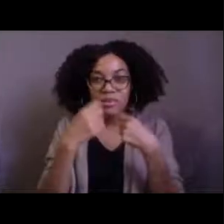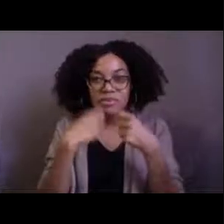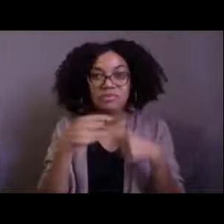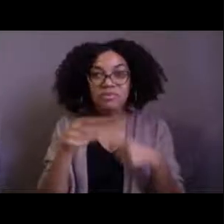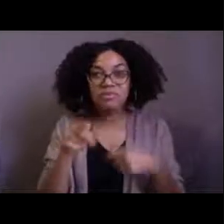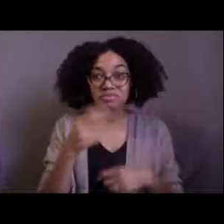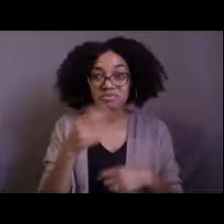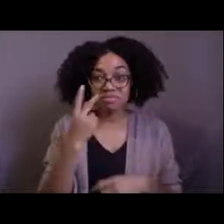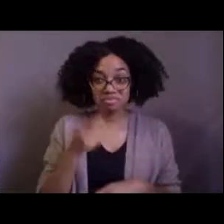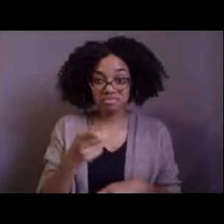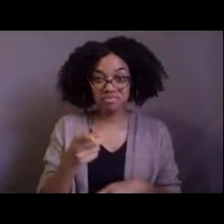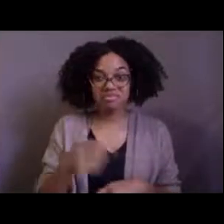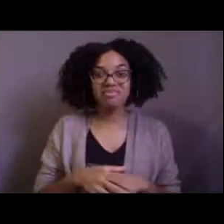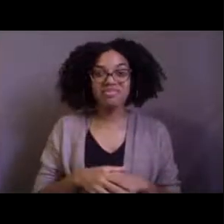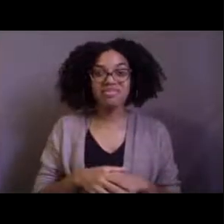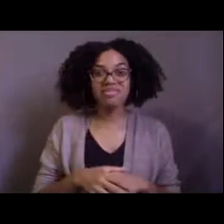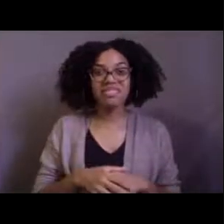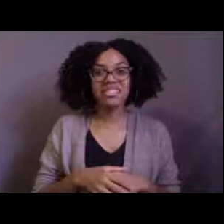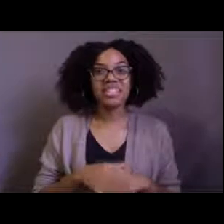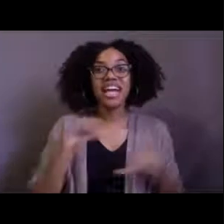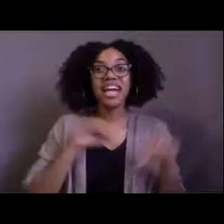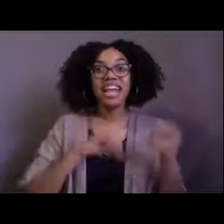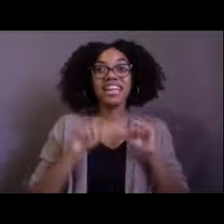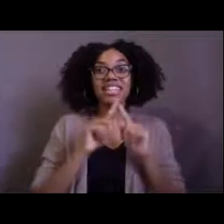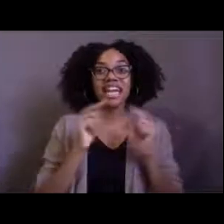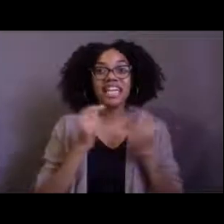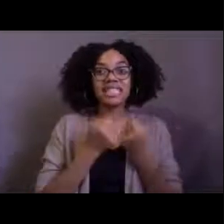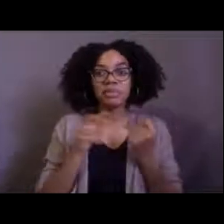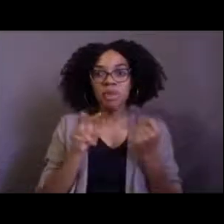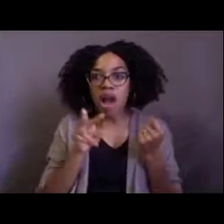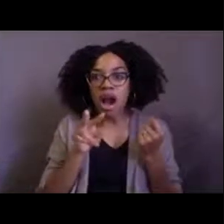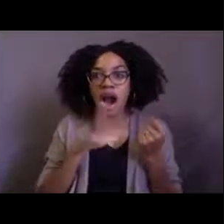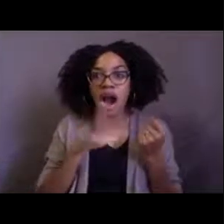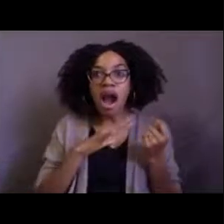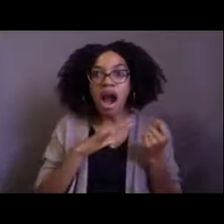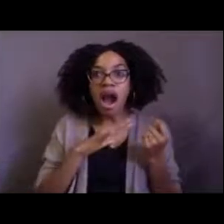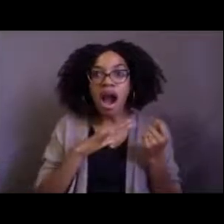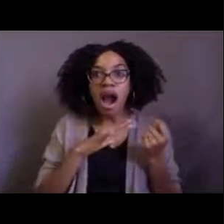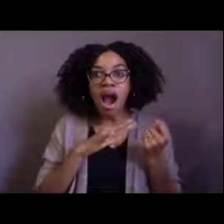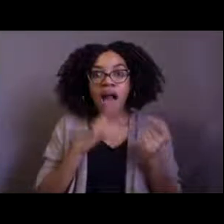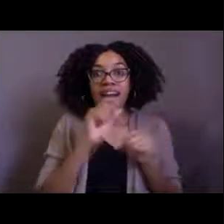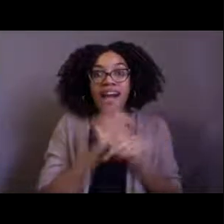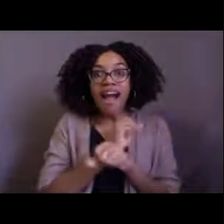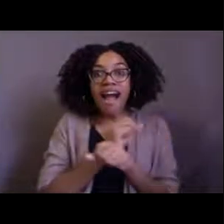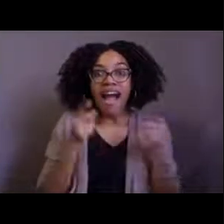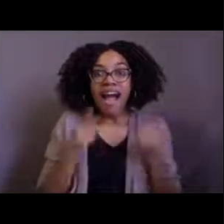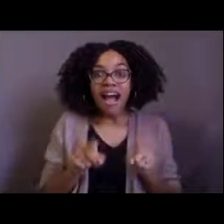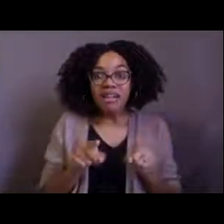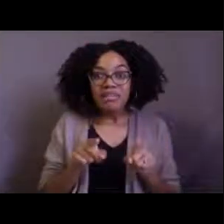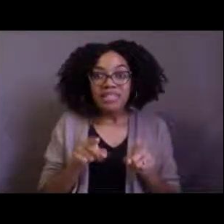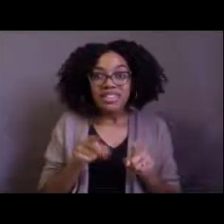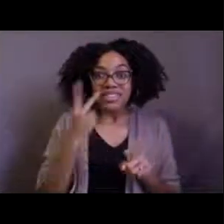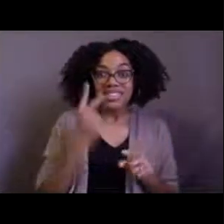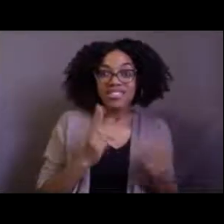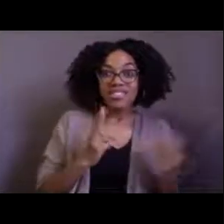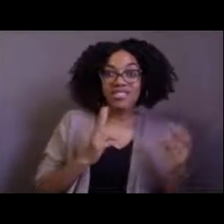the science team was going, oh no, that's not happening. Oh, that's got to be one, like oh, this can't be what's happening. They don't eat that.